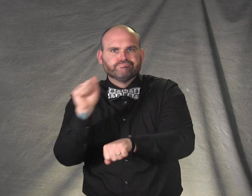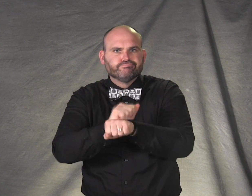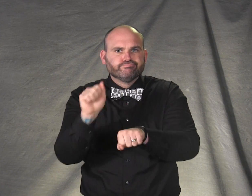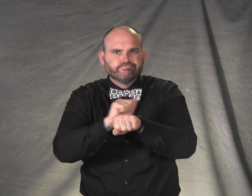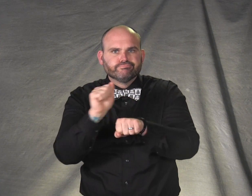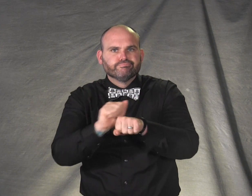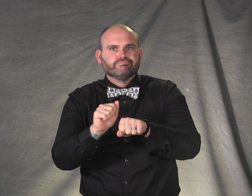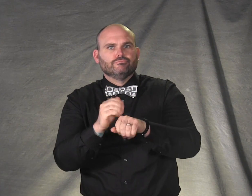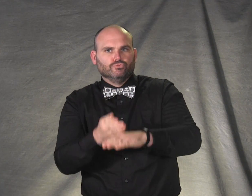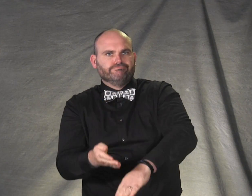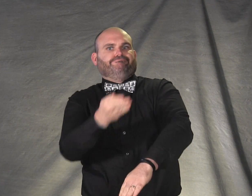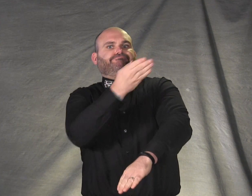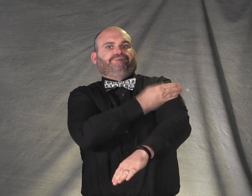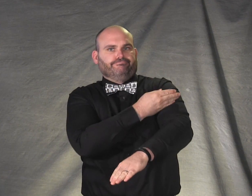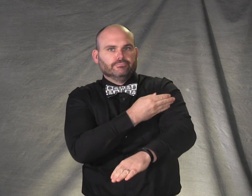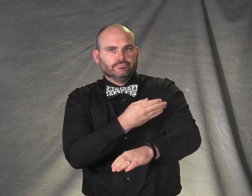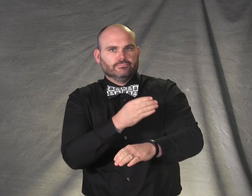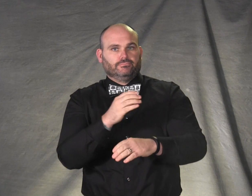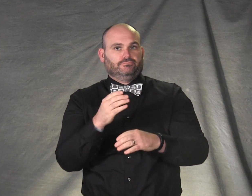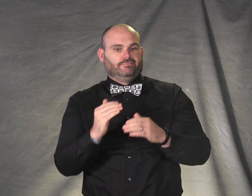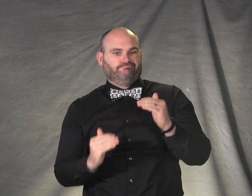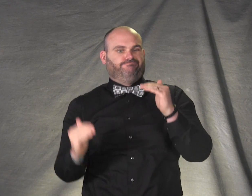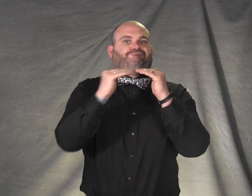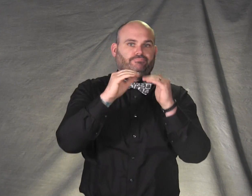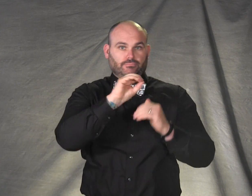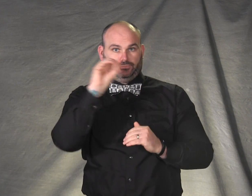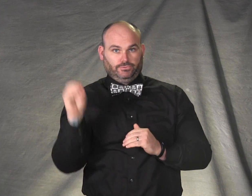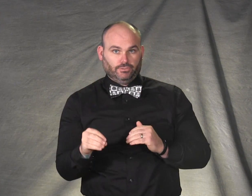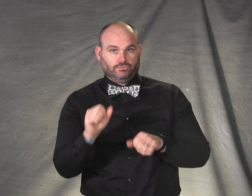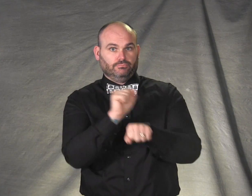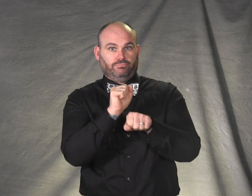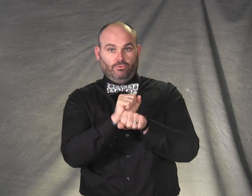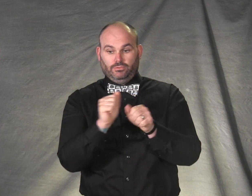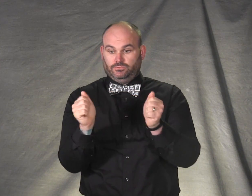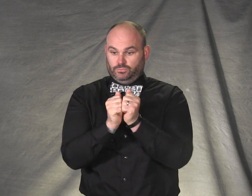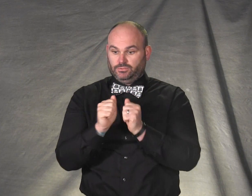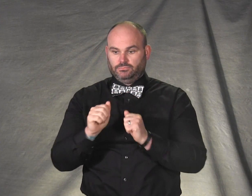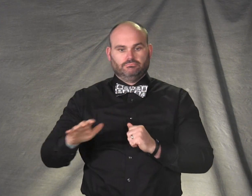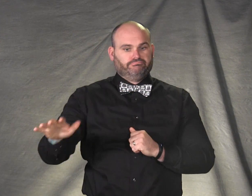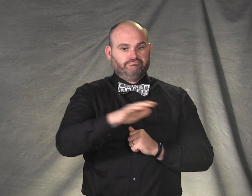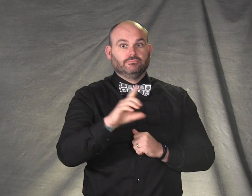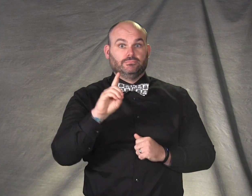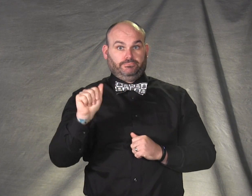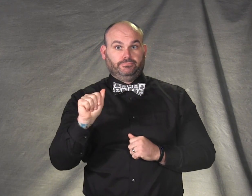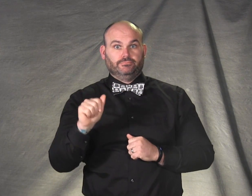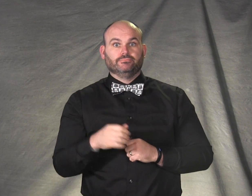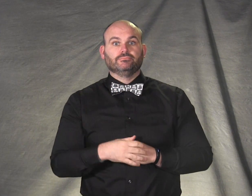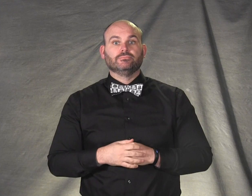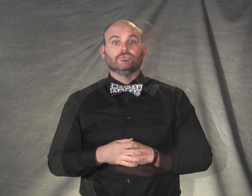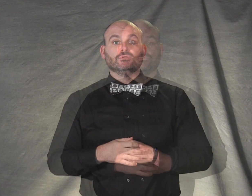who are people with disabilities and better utilize their talents and skills.